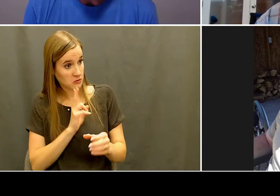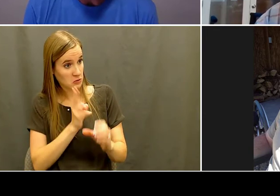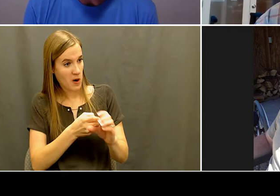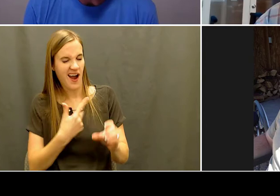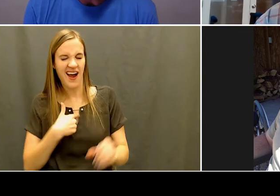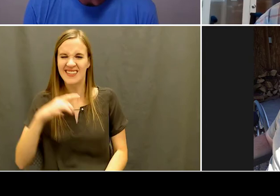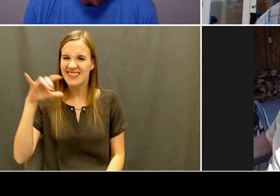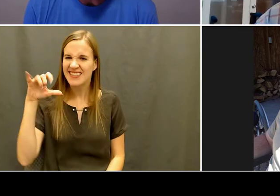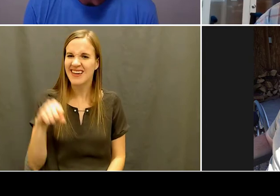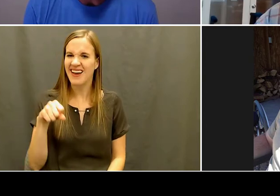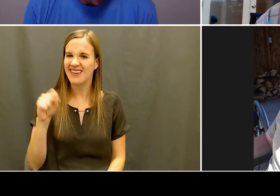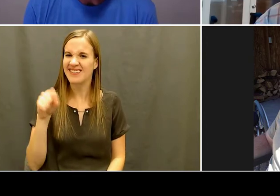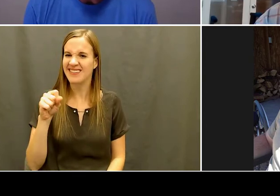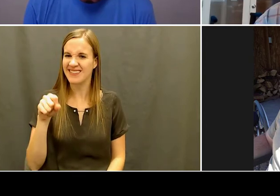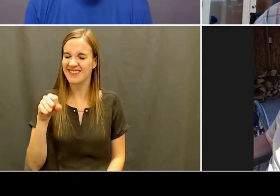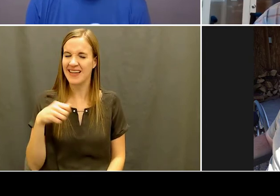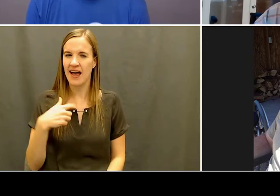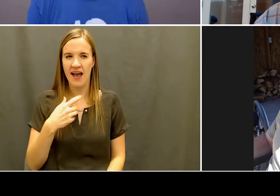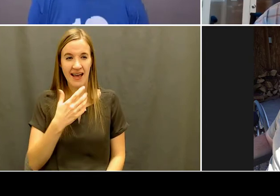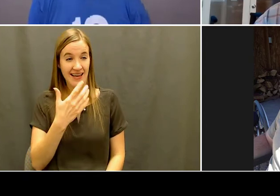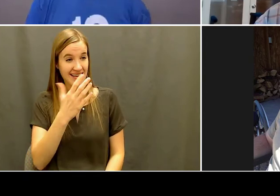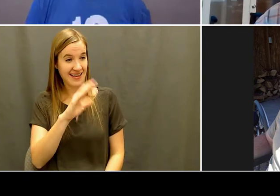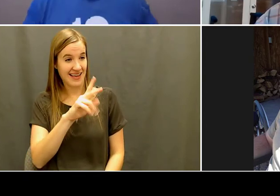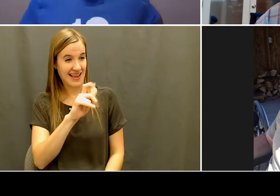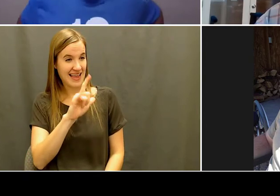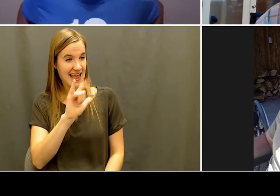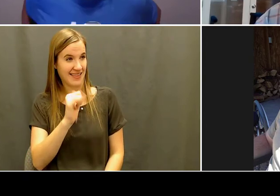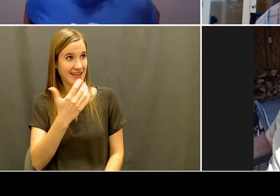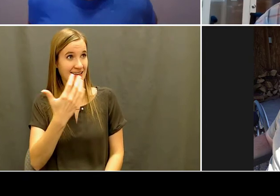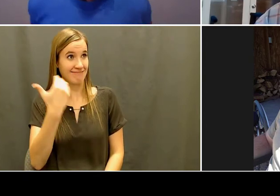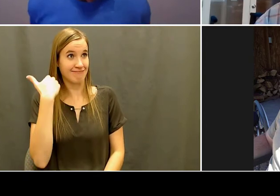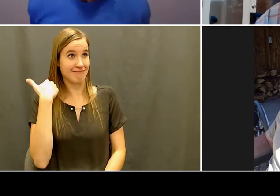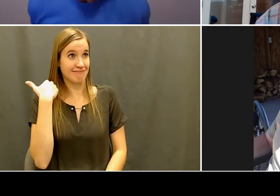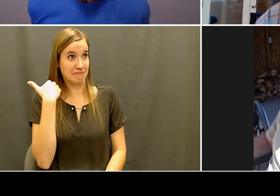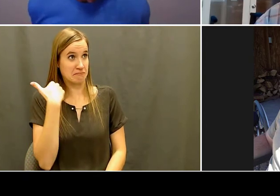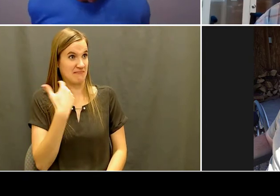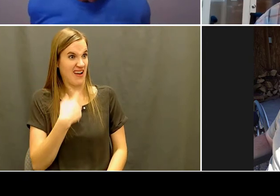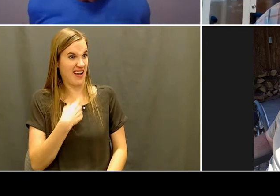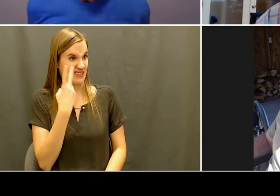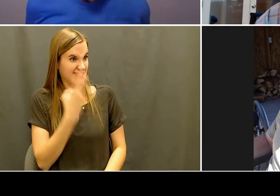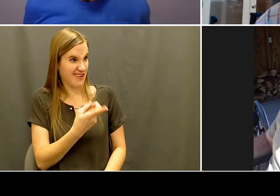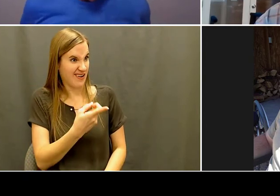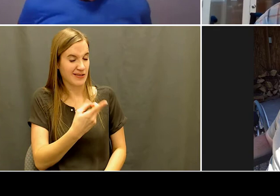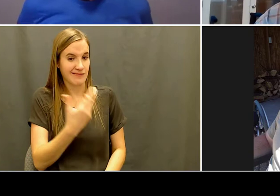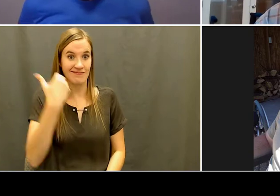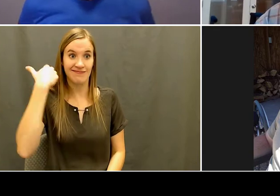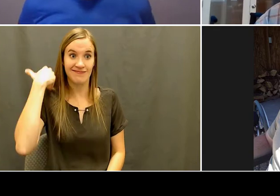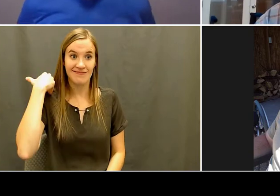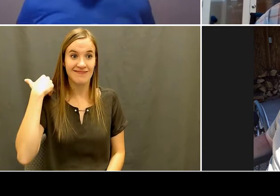tournament? Sure. I think not. Kelly: Yeah, Chair hoops. Yeah. Yeah.